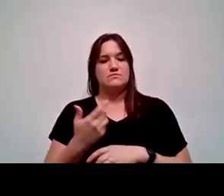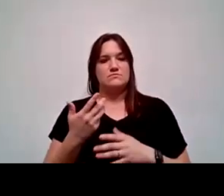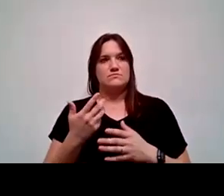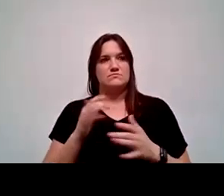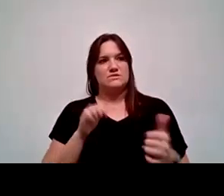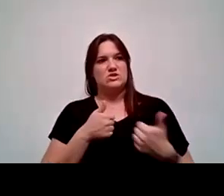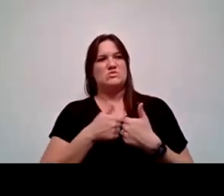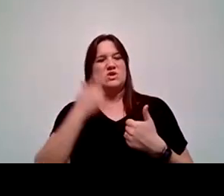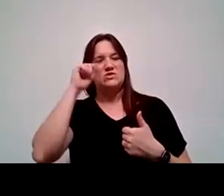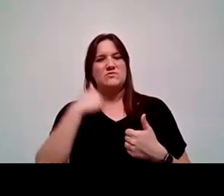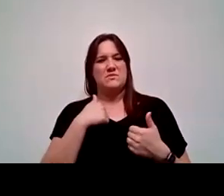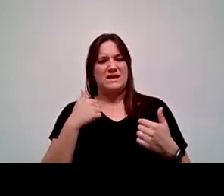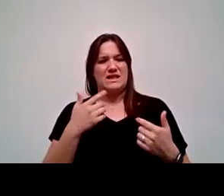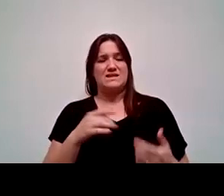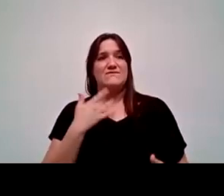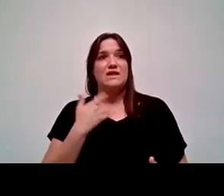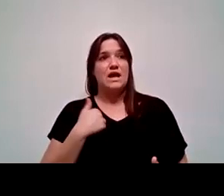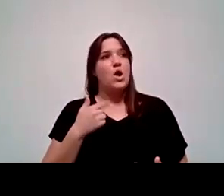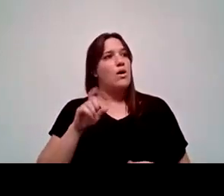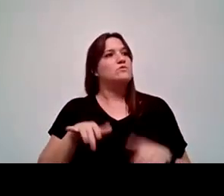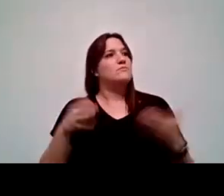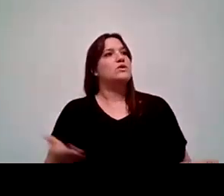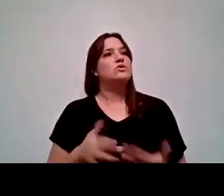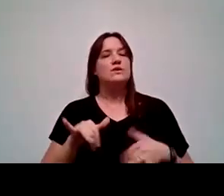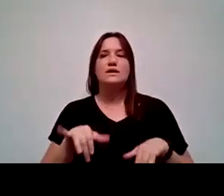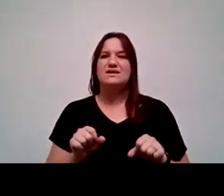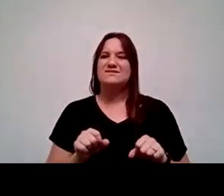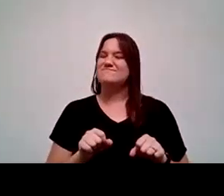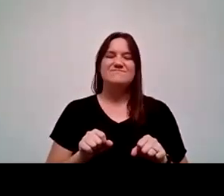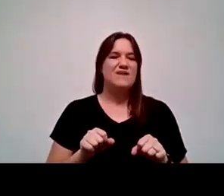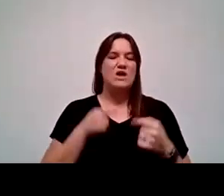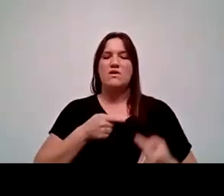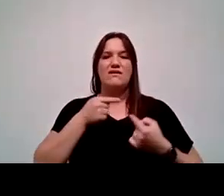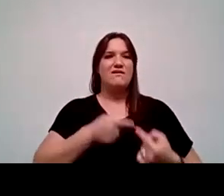I didn't feel like I belonged, and that was a challenge and a barrier for me.